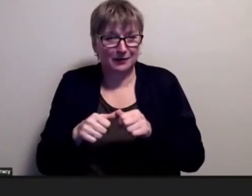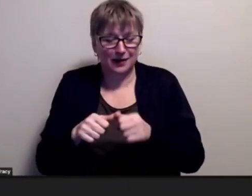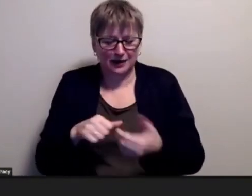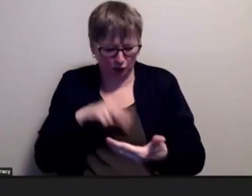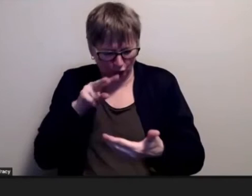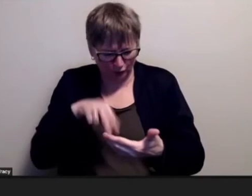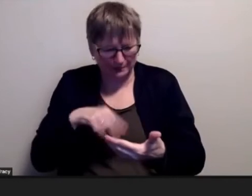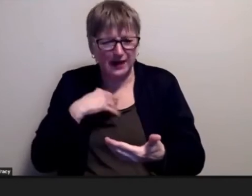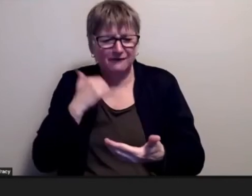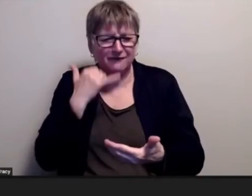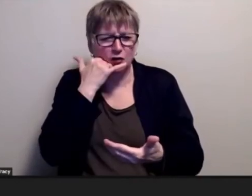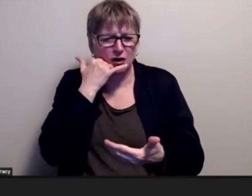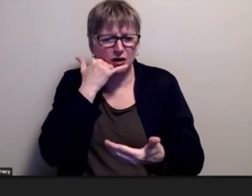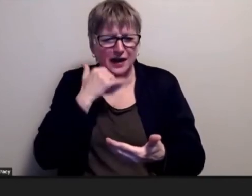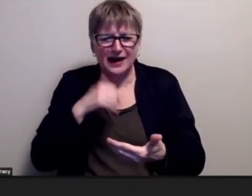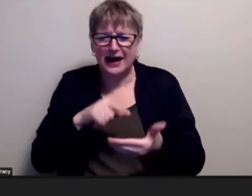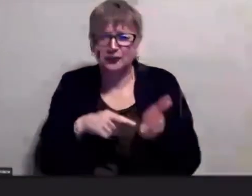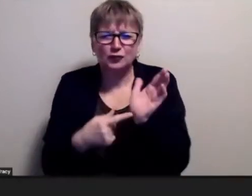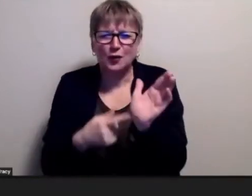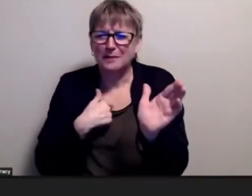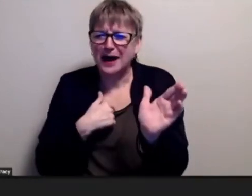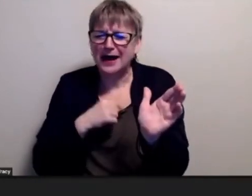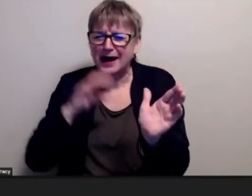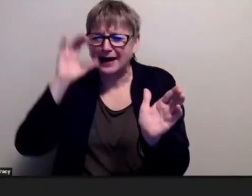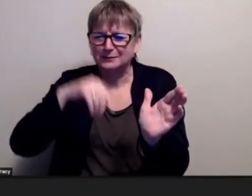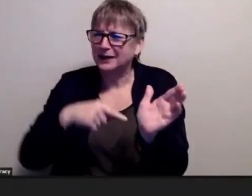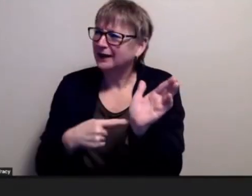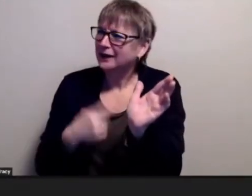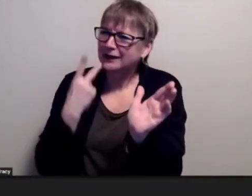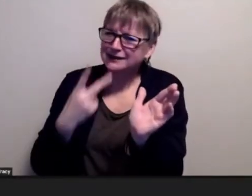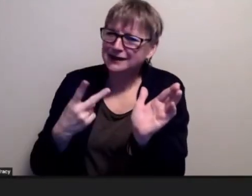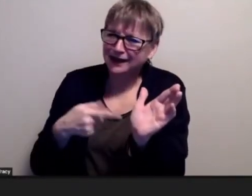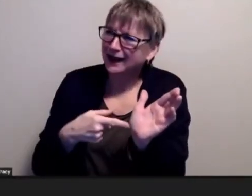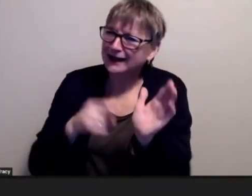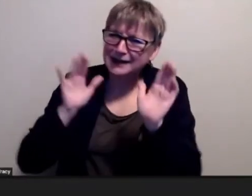it and i showed my husband i said you know this guy he's amazing what he was able to do